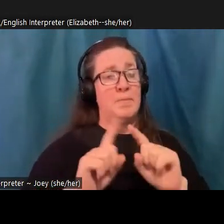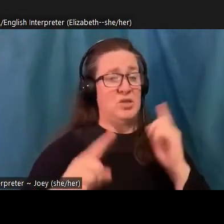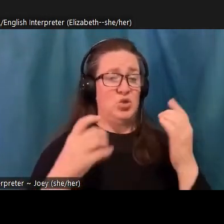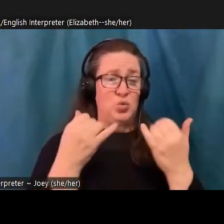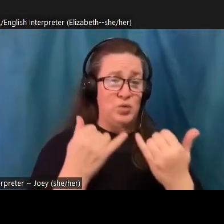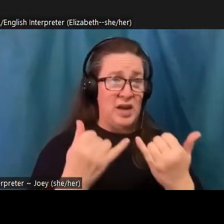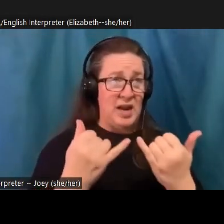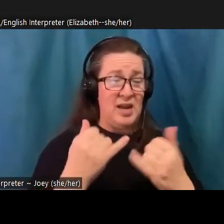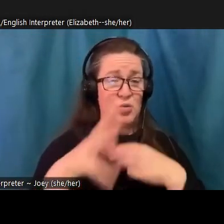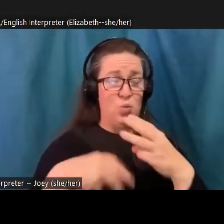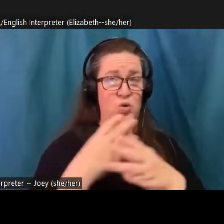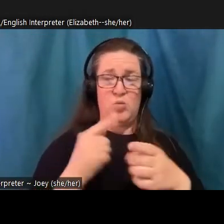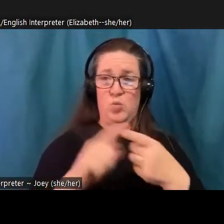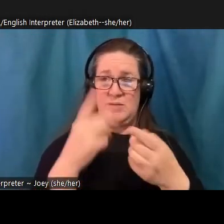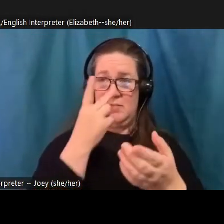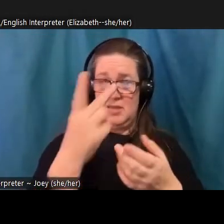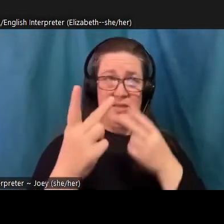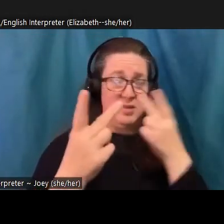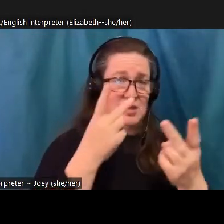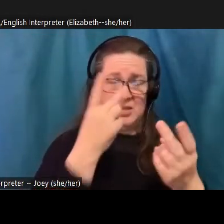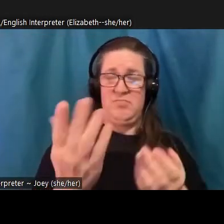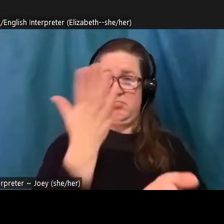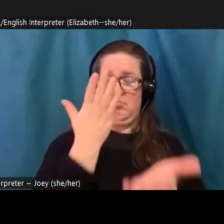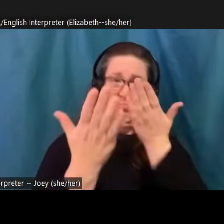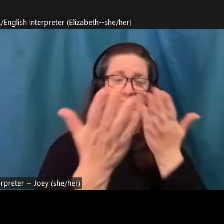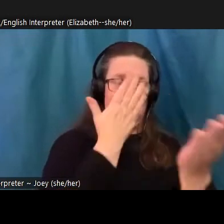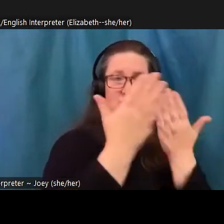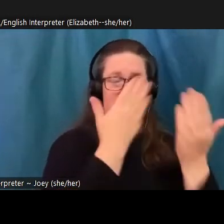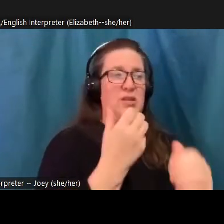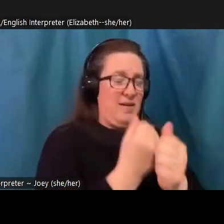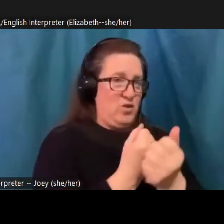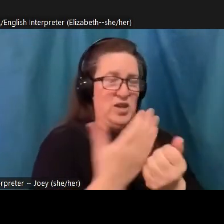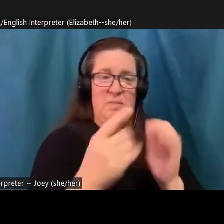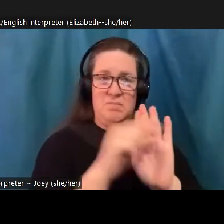know, coming at us from every corner of the world, we're seeing every bad thing that's happening, our screens are in